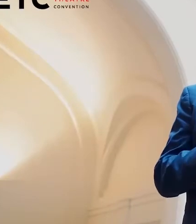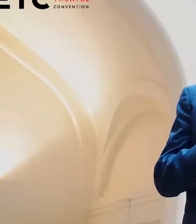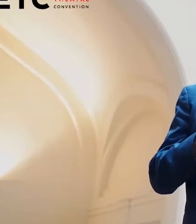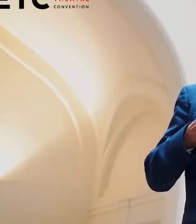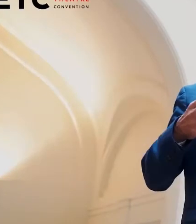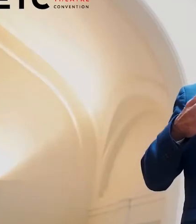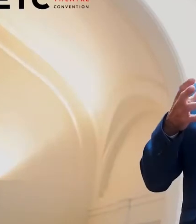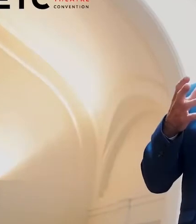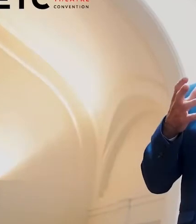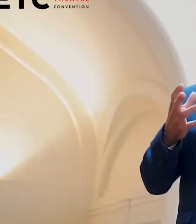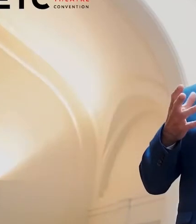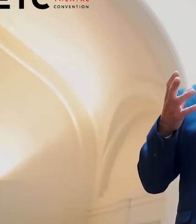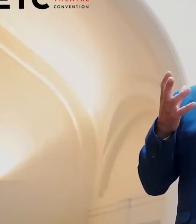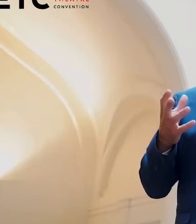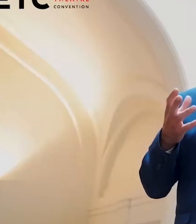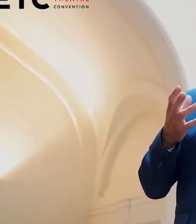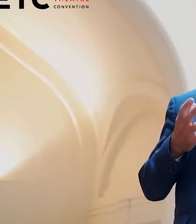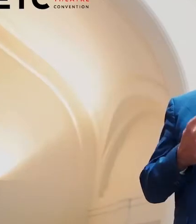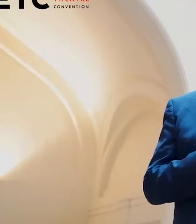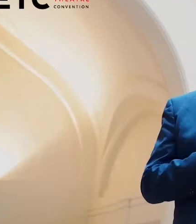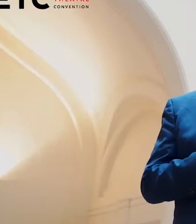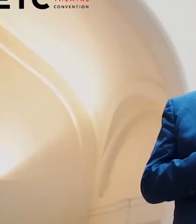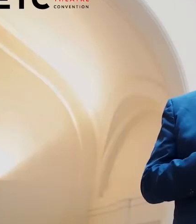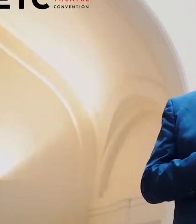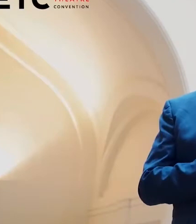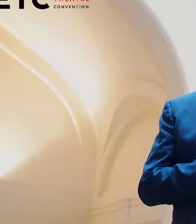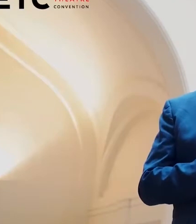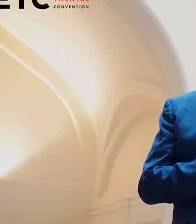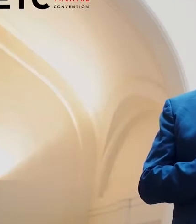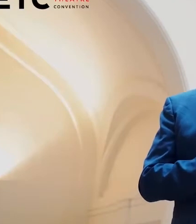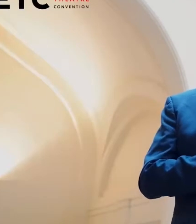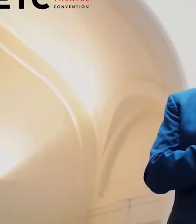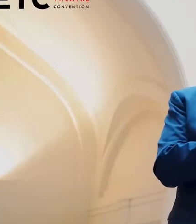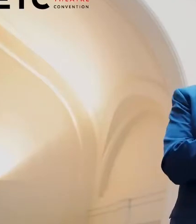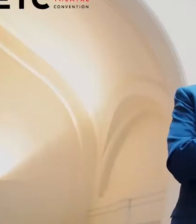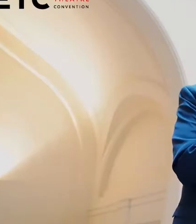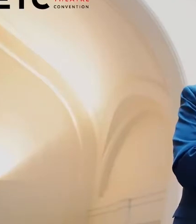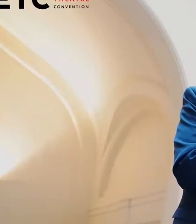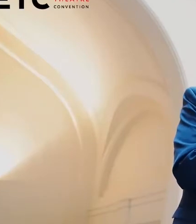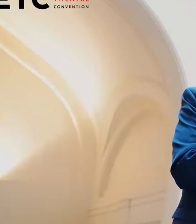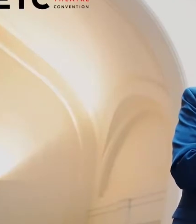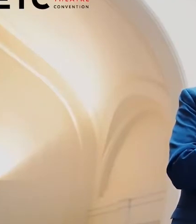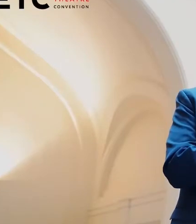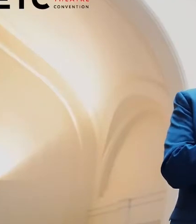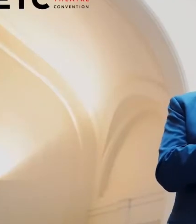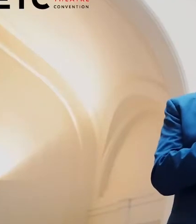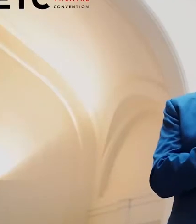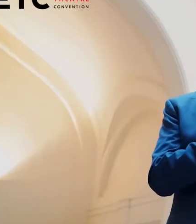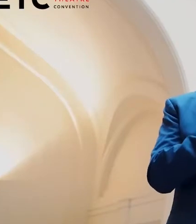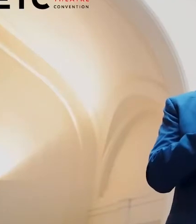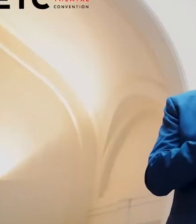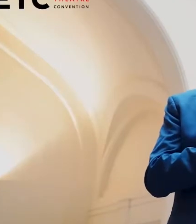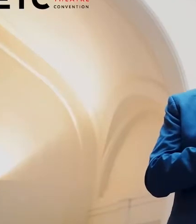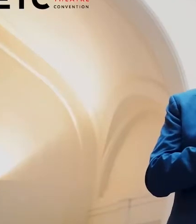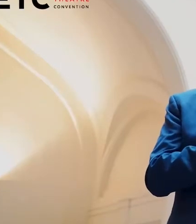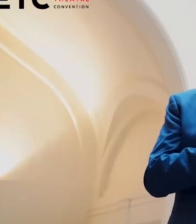as part of a young Europe three program. From 7th to 9th, June,